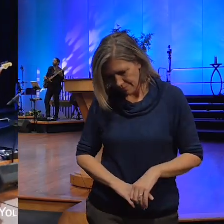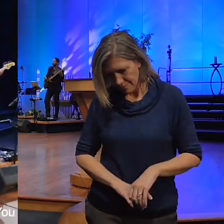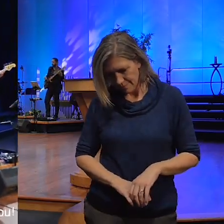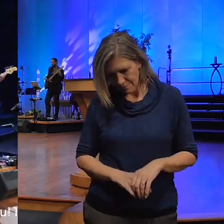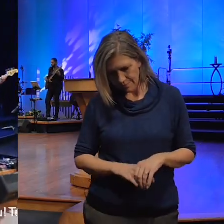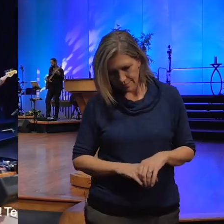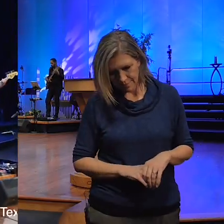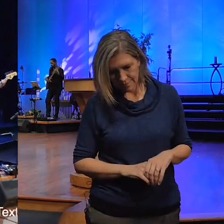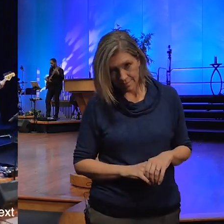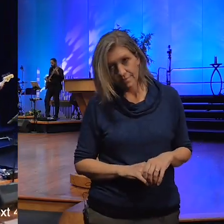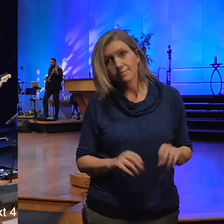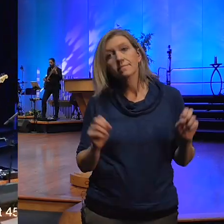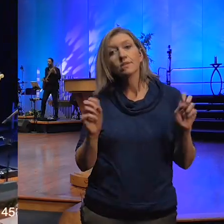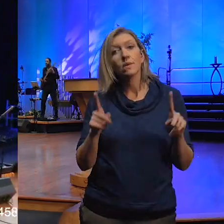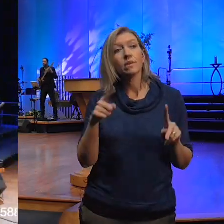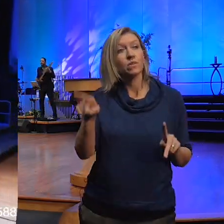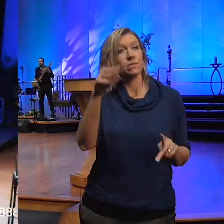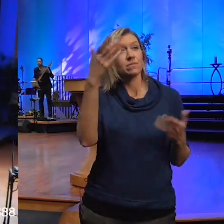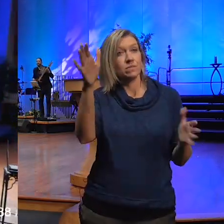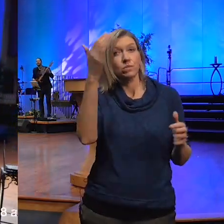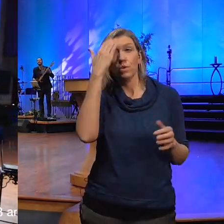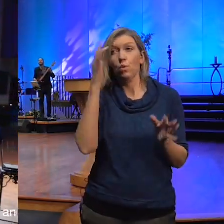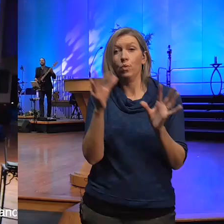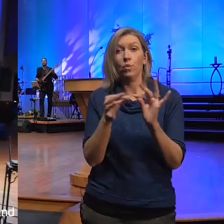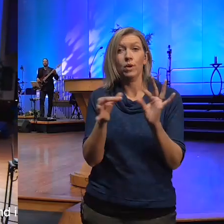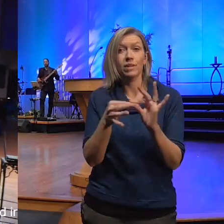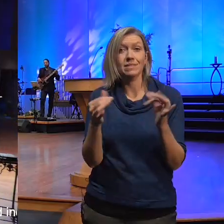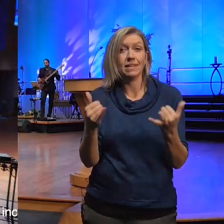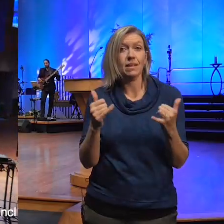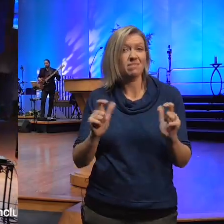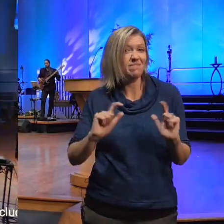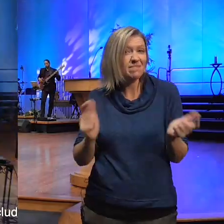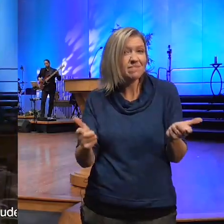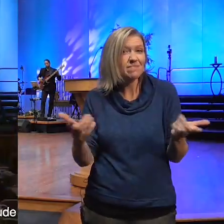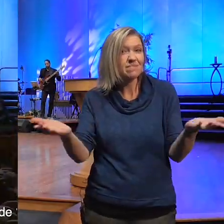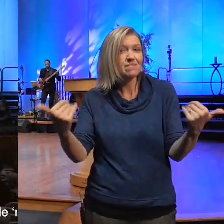all right you know the words right now here we go then I